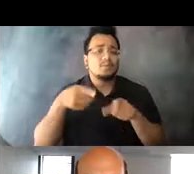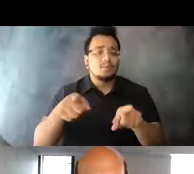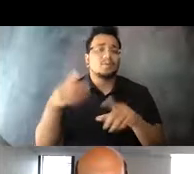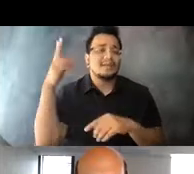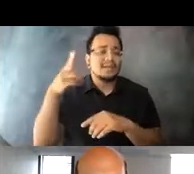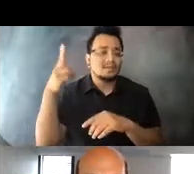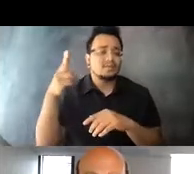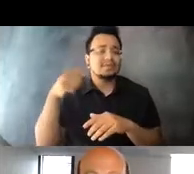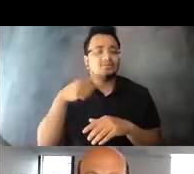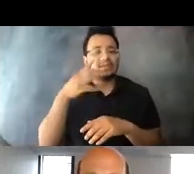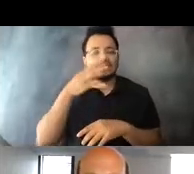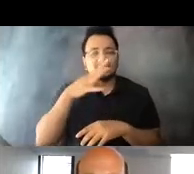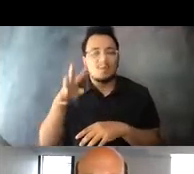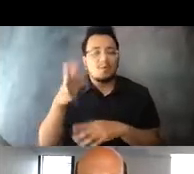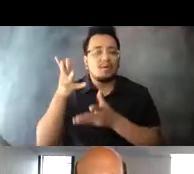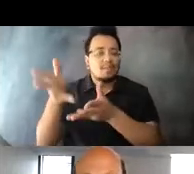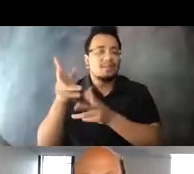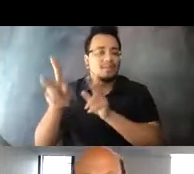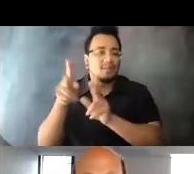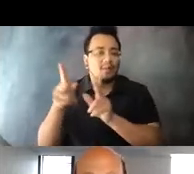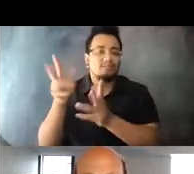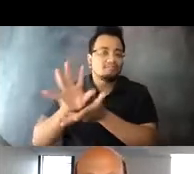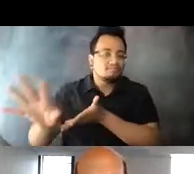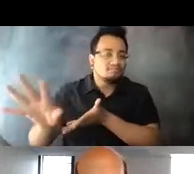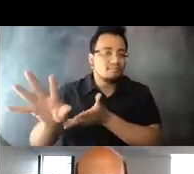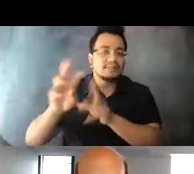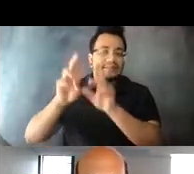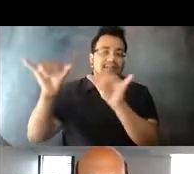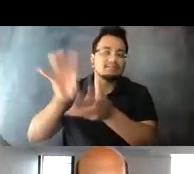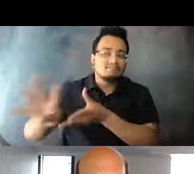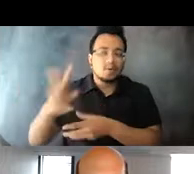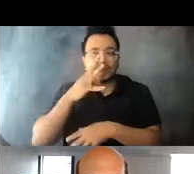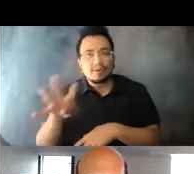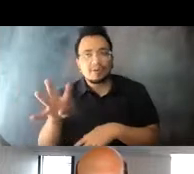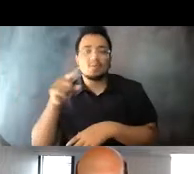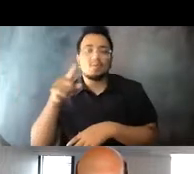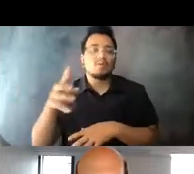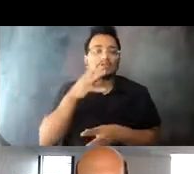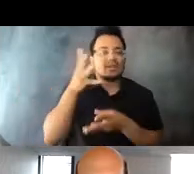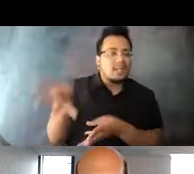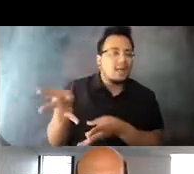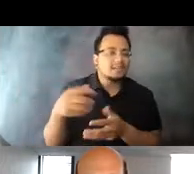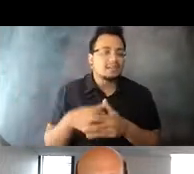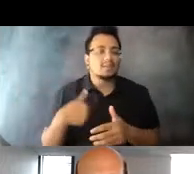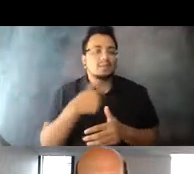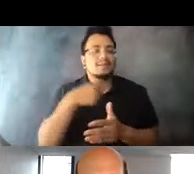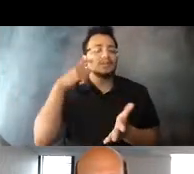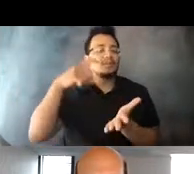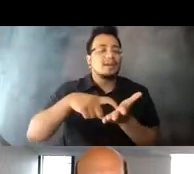people behind, whether through benign neglect or systemic ignorance. 15:05:24 Transit has to be a part of the struggle we all face to ensure equity in our communities